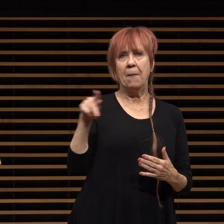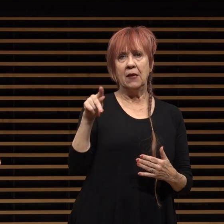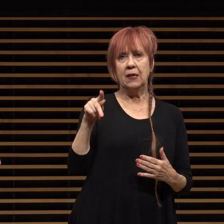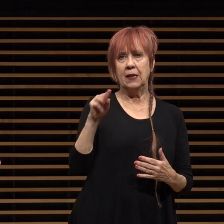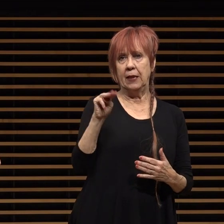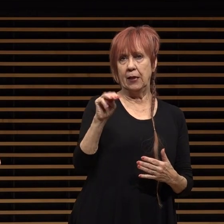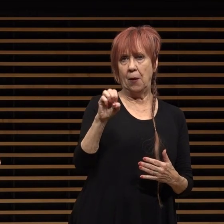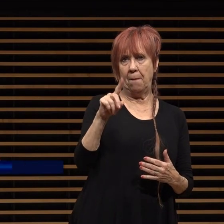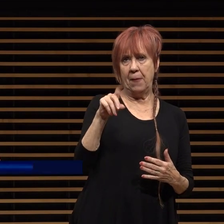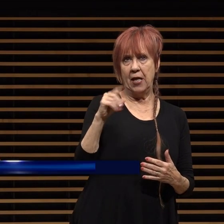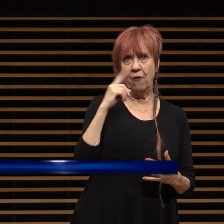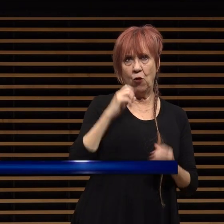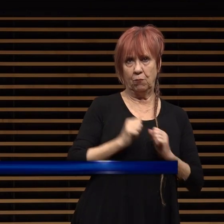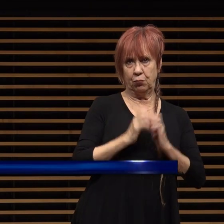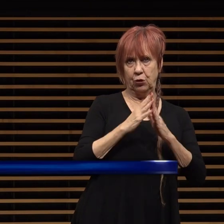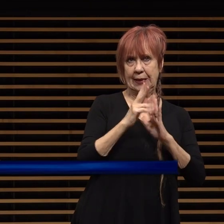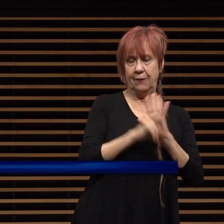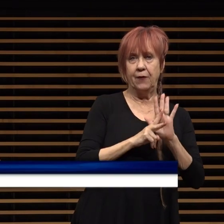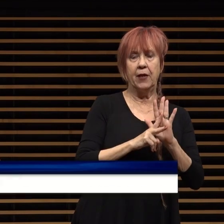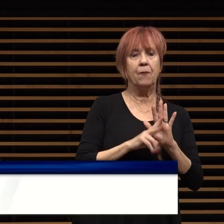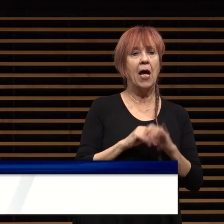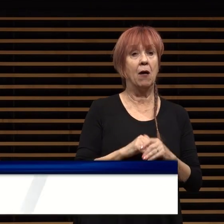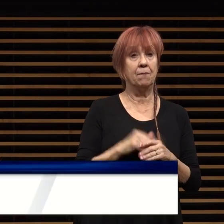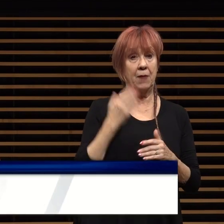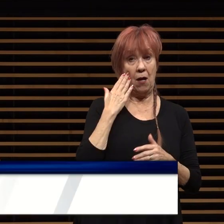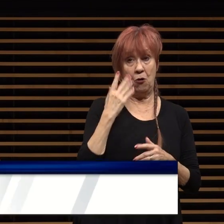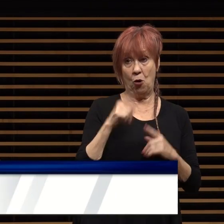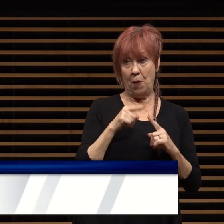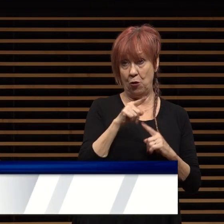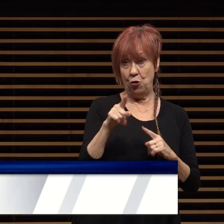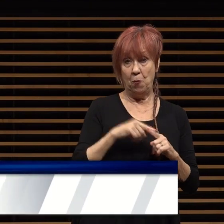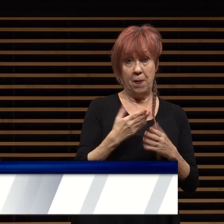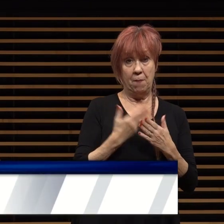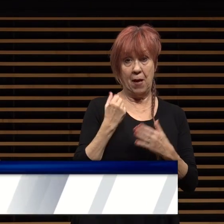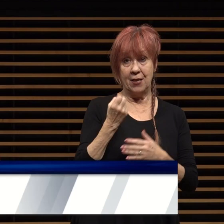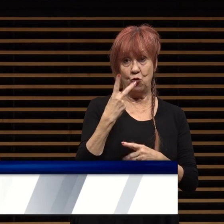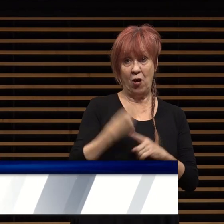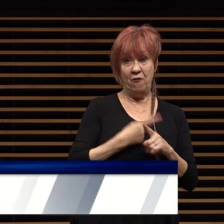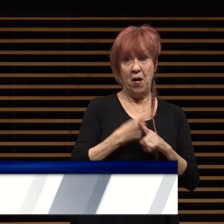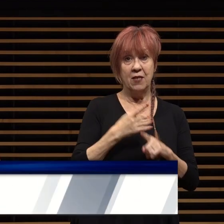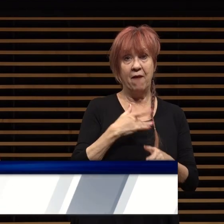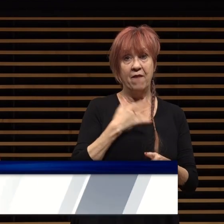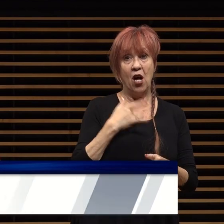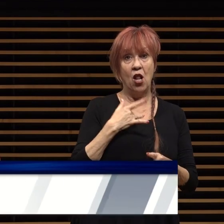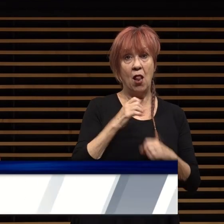so um i'm not sure about you but the last 12 months felt much longer a bit